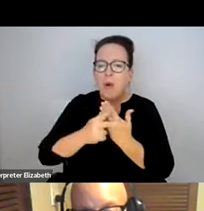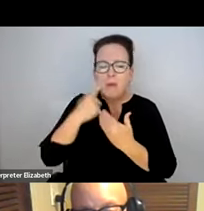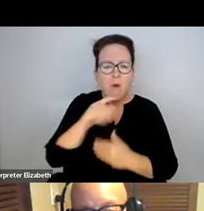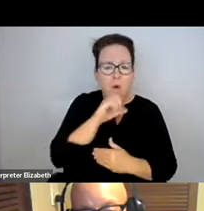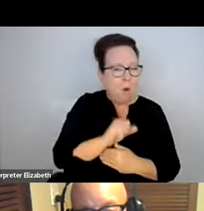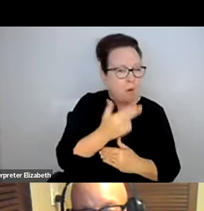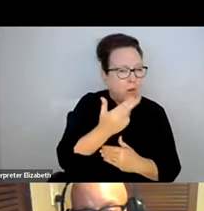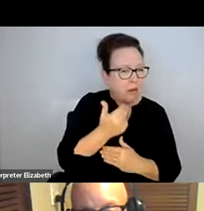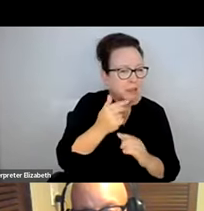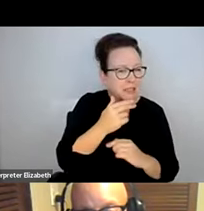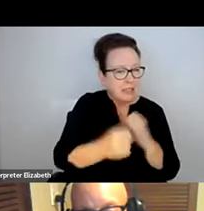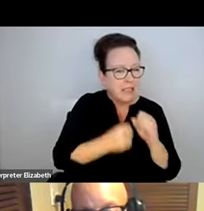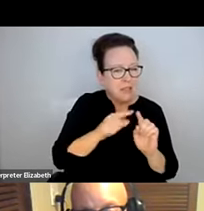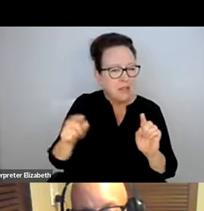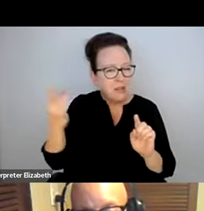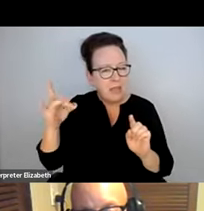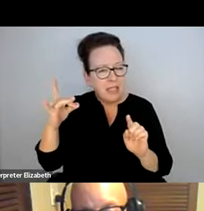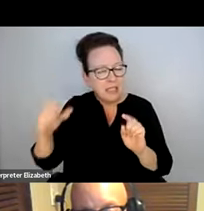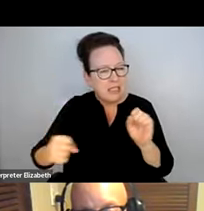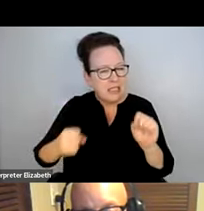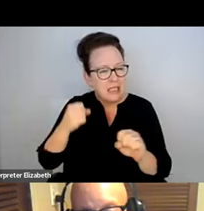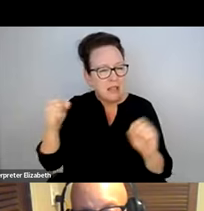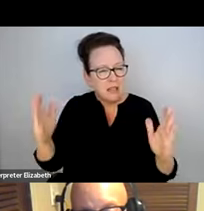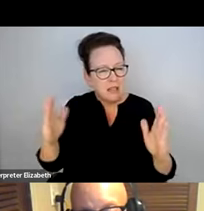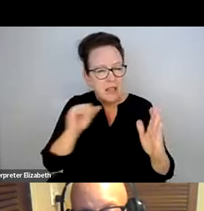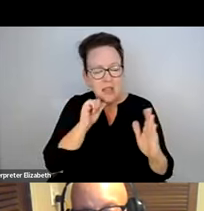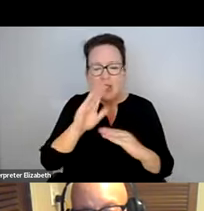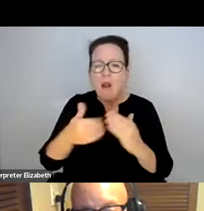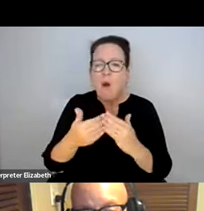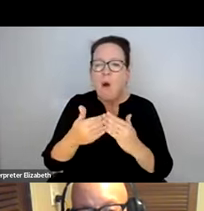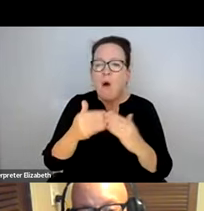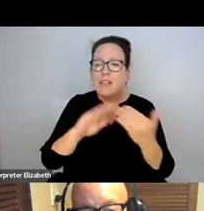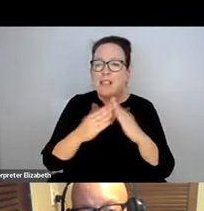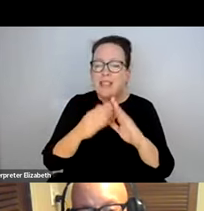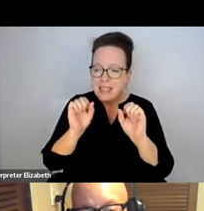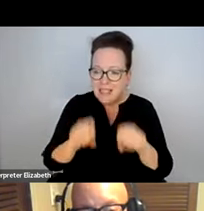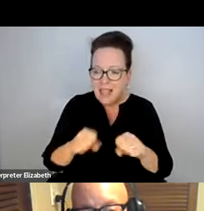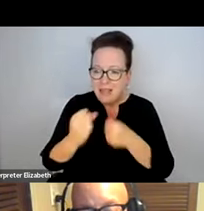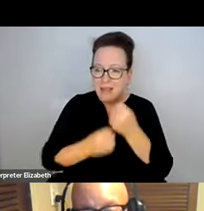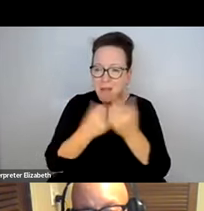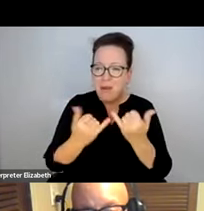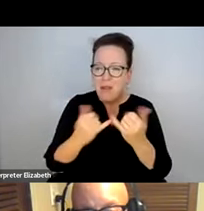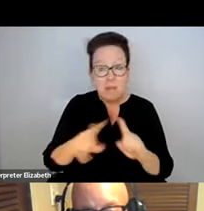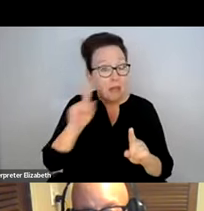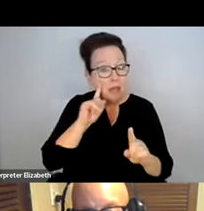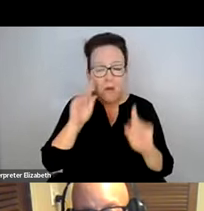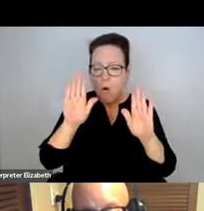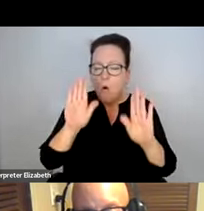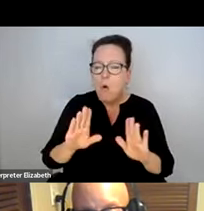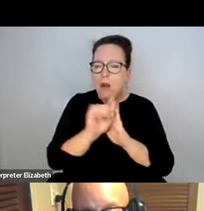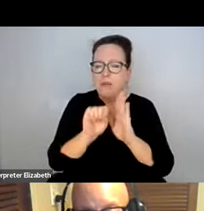CREATE A PROGRAM SUCH AS THAT FOR AGES 13 TO 18, NOT ALL MUNICIPALITIES CAN SUPPORT THIS. THINK ABOUT HOW GREAT A